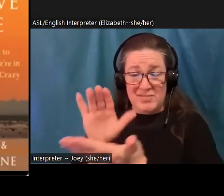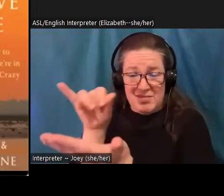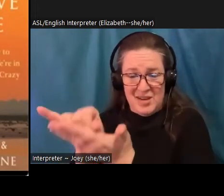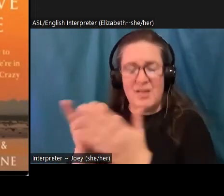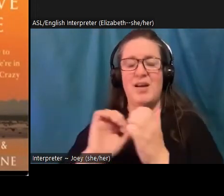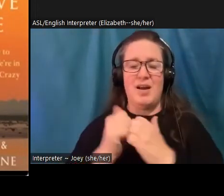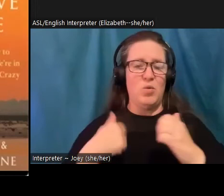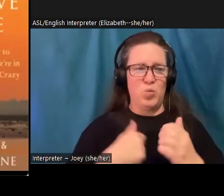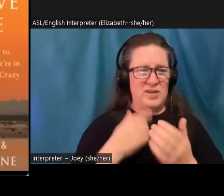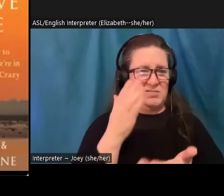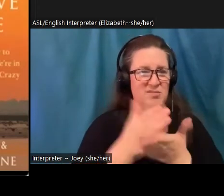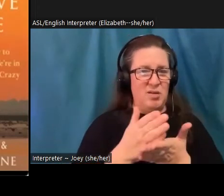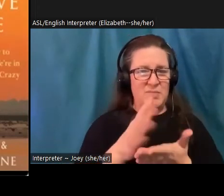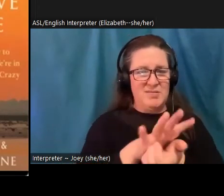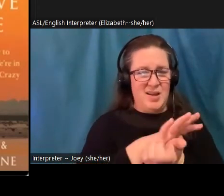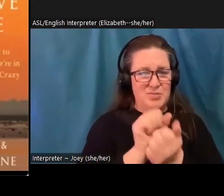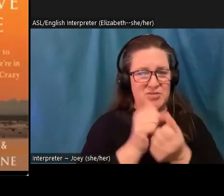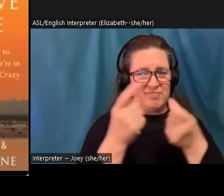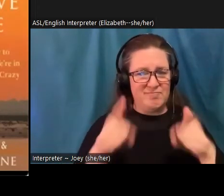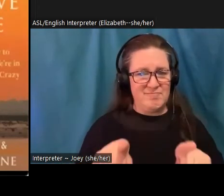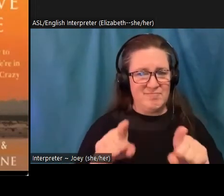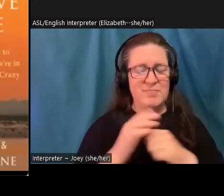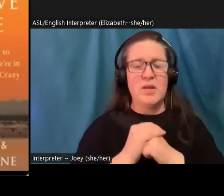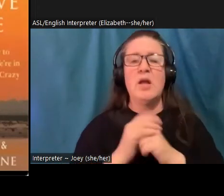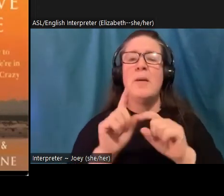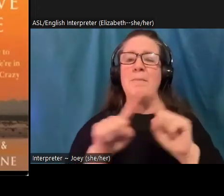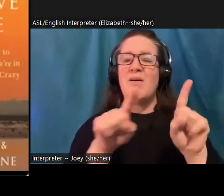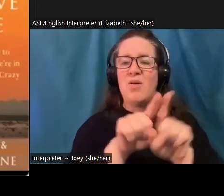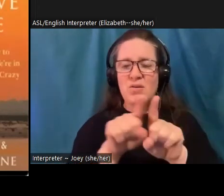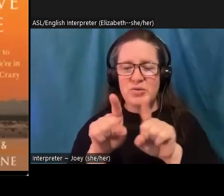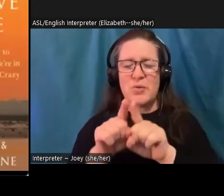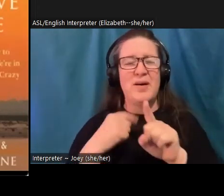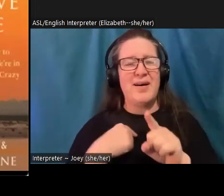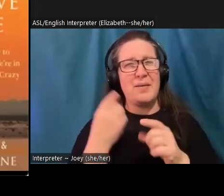damage? But I also think, you know, and I've really, I've